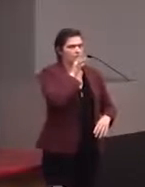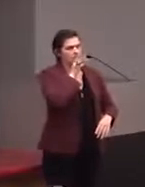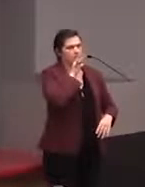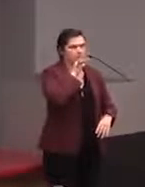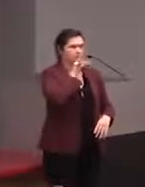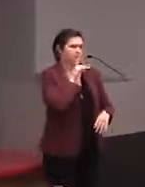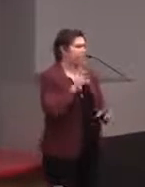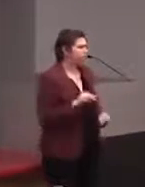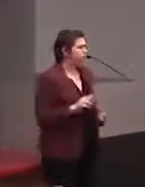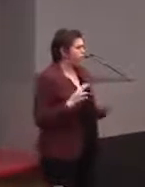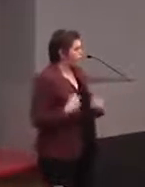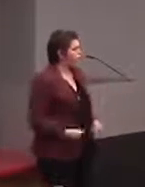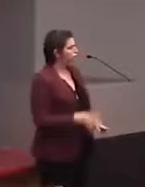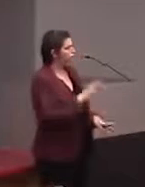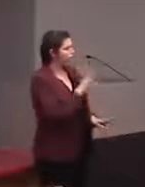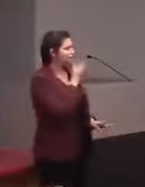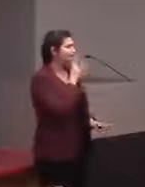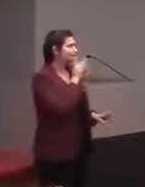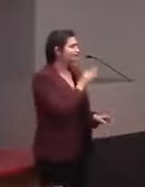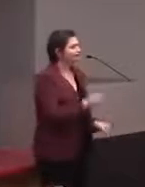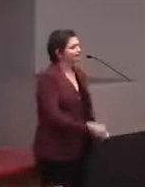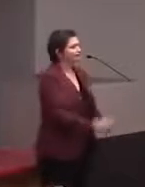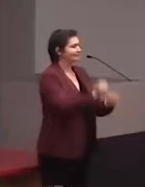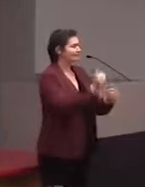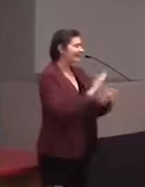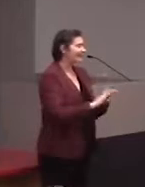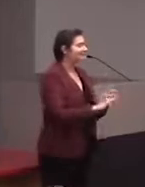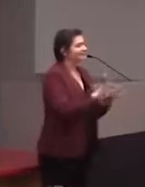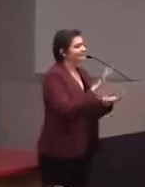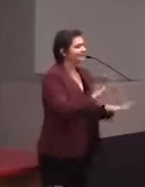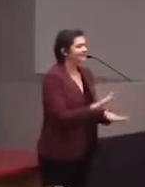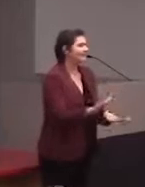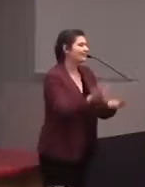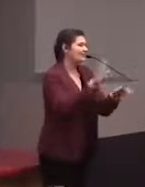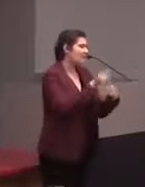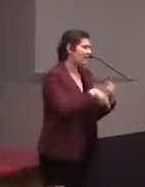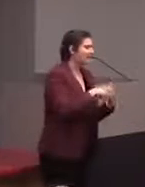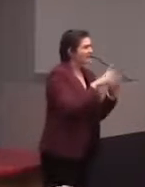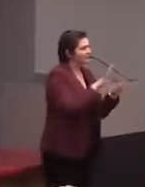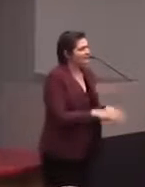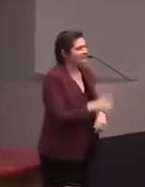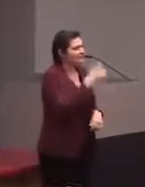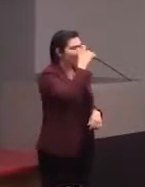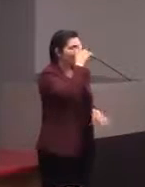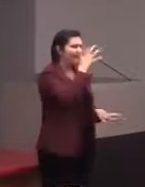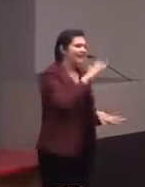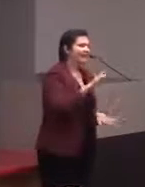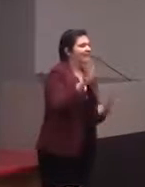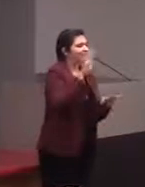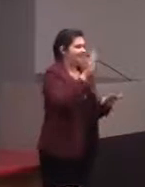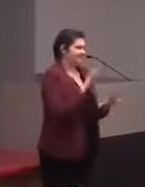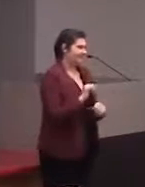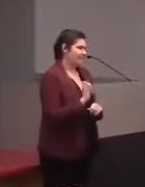So we'll have a nice-sounding person tell you about how nice, how great the brain is and all that stuff. [Audience Member] I was having fantasies then about some kind of interactive AI experience where they could ask you questions about what you wanted to know and you would tap over there for yes and there for no, like a guided tour kind of thing,